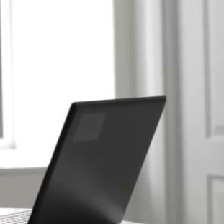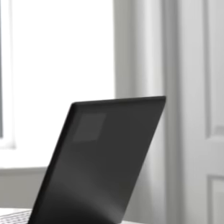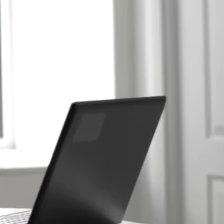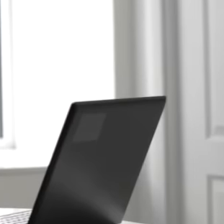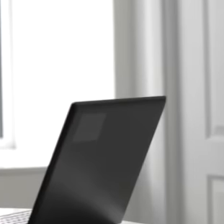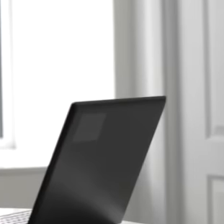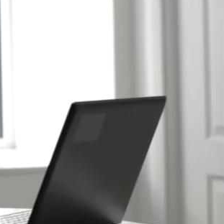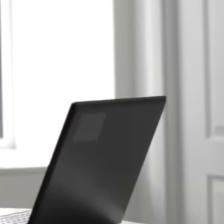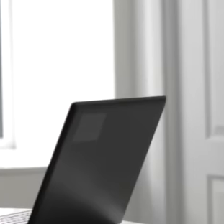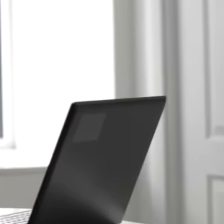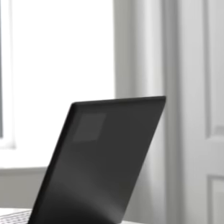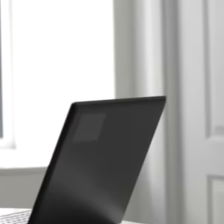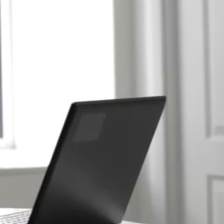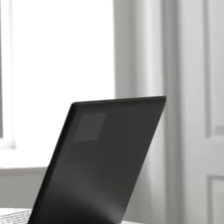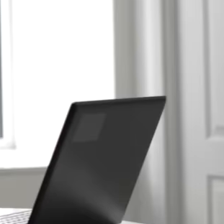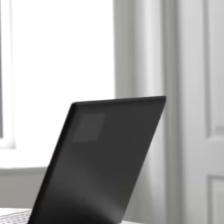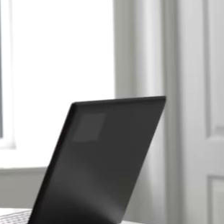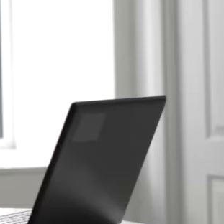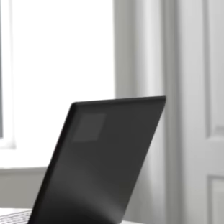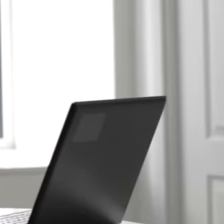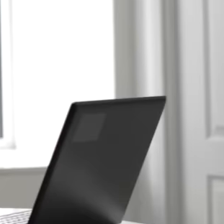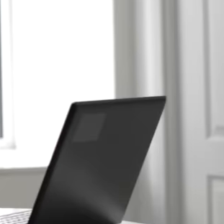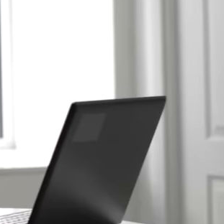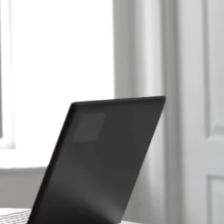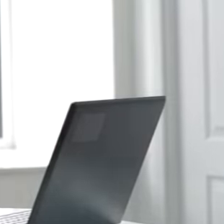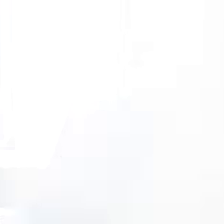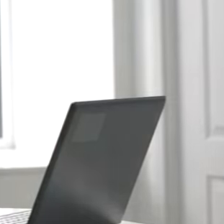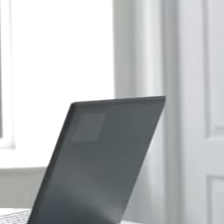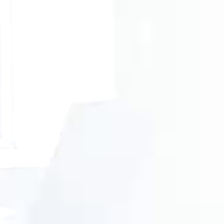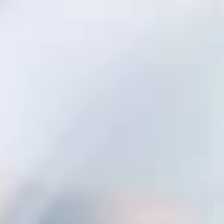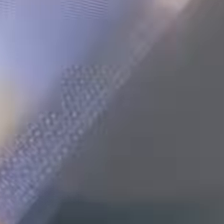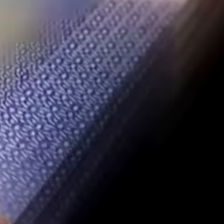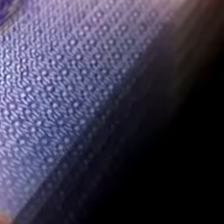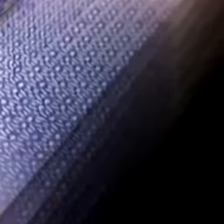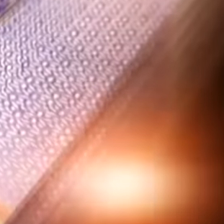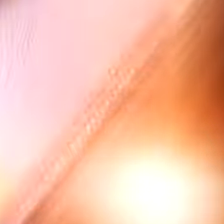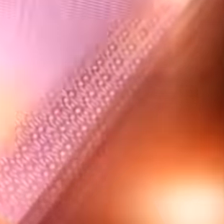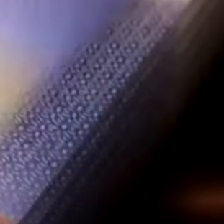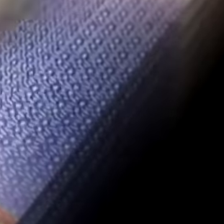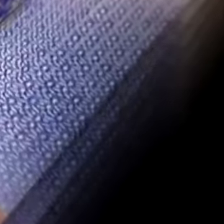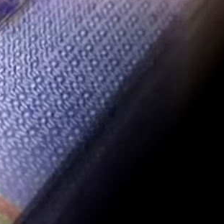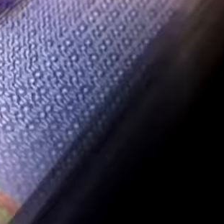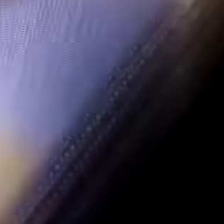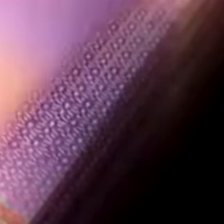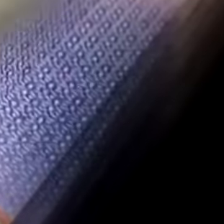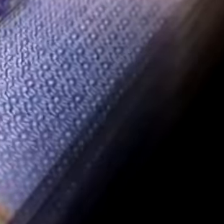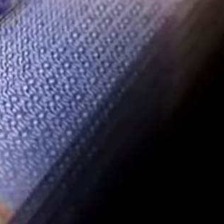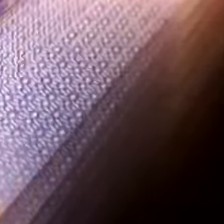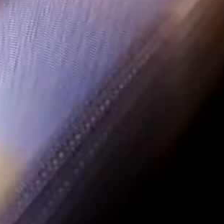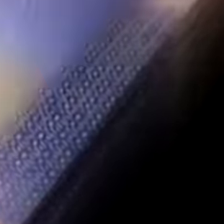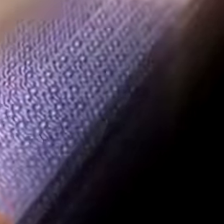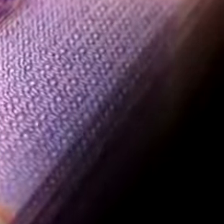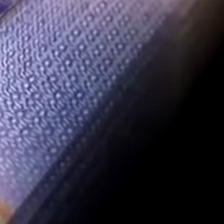foreign businessmen since what they seek is to get a lot of money from the sale